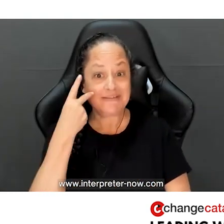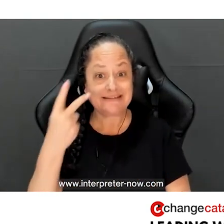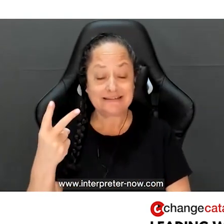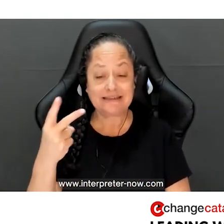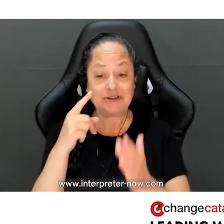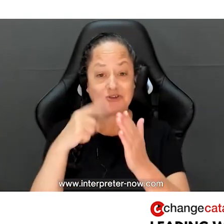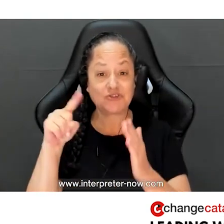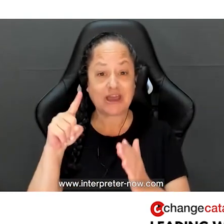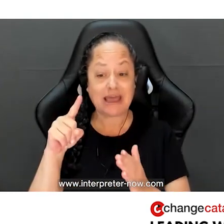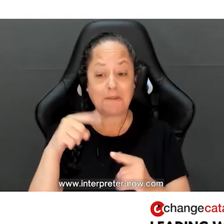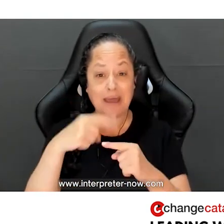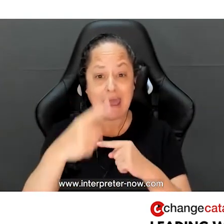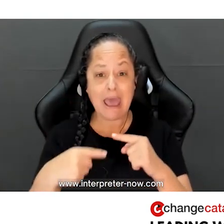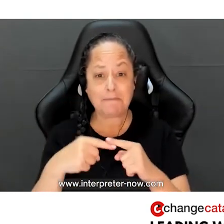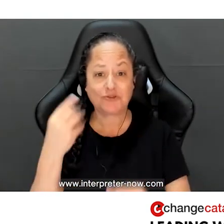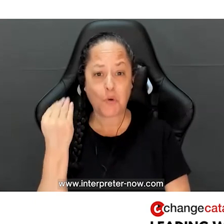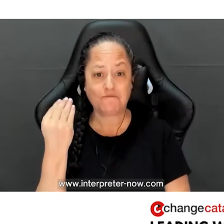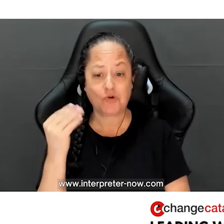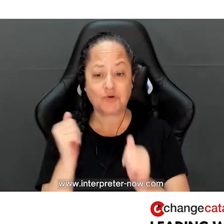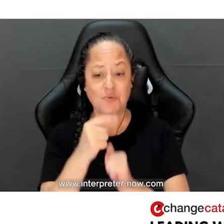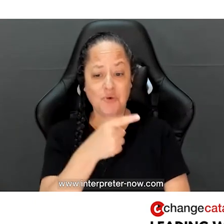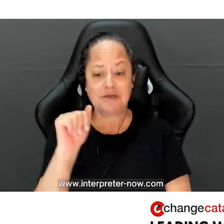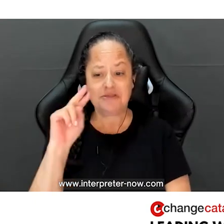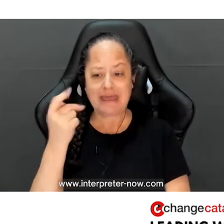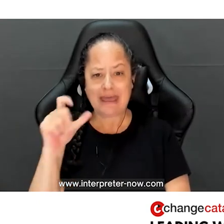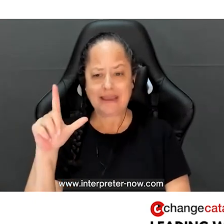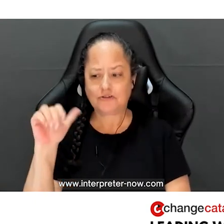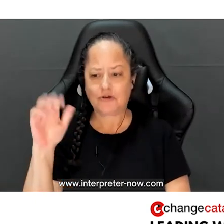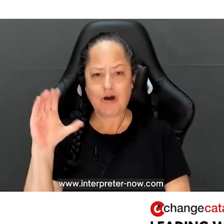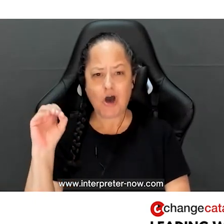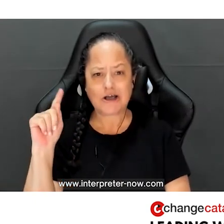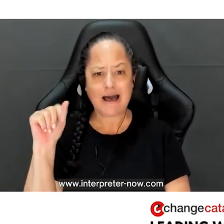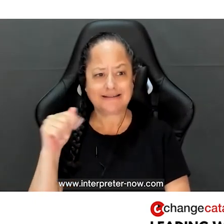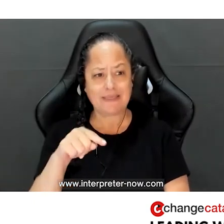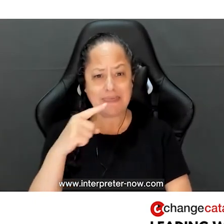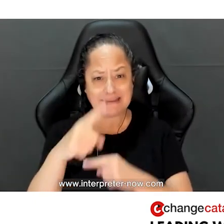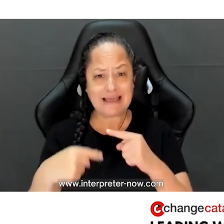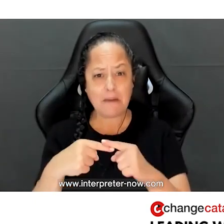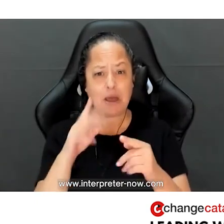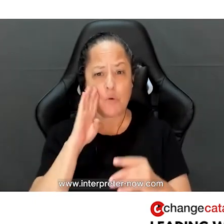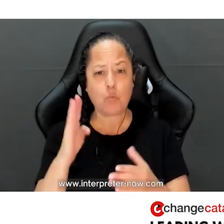checked it out, please do check out Episode 14 with Angel Acosta. So in this episode we'll